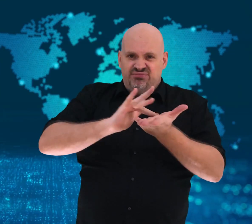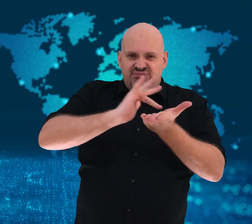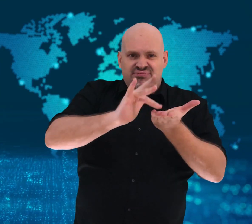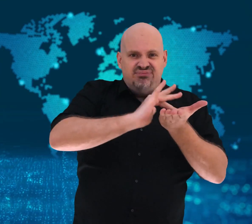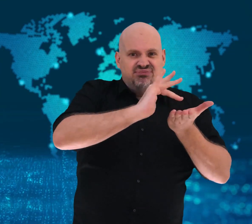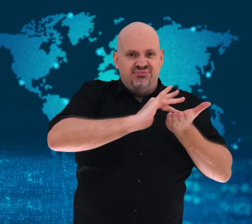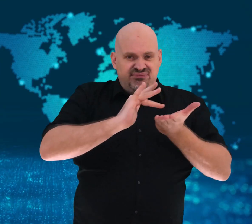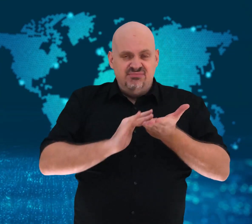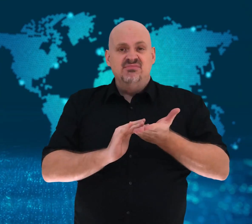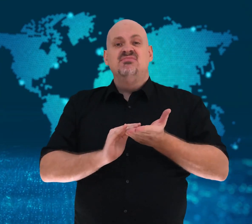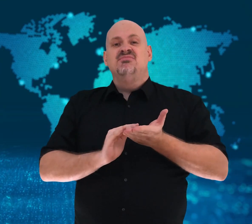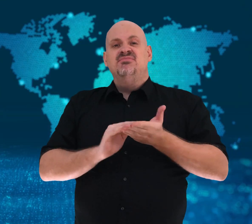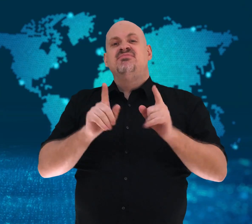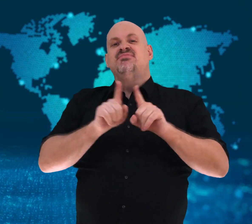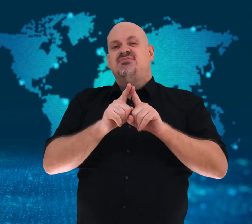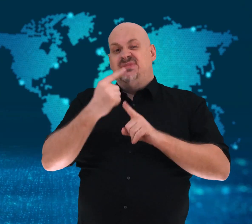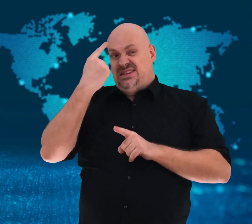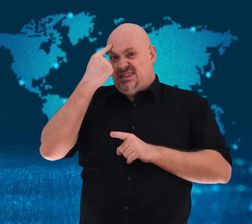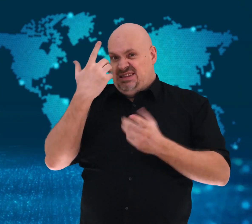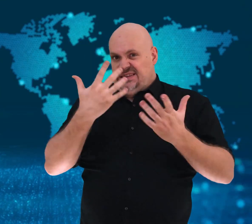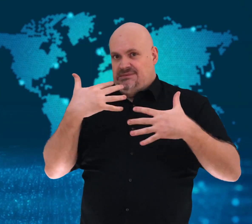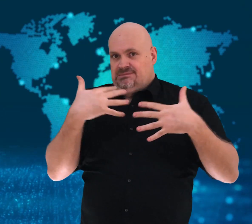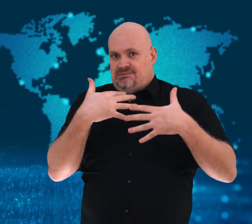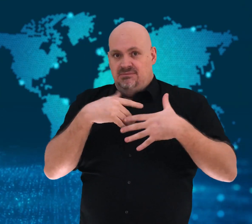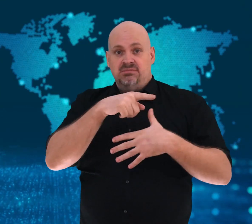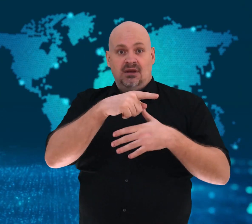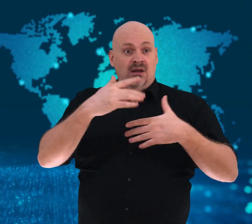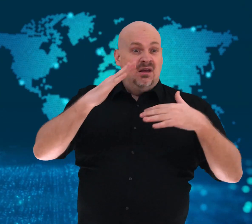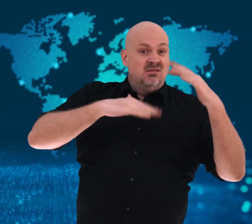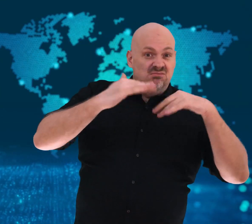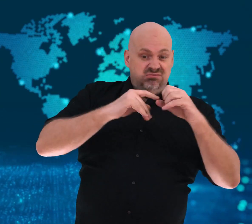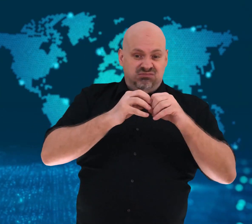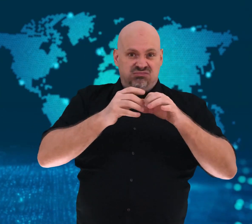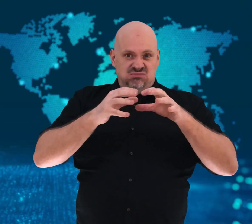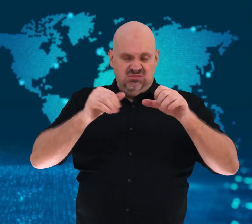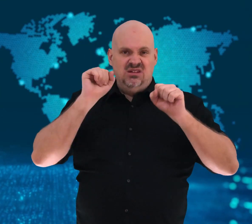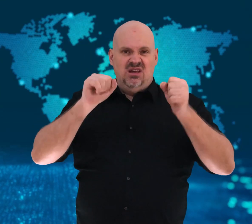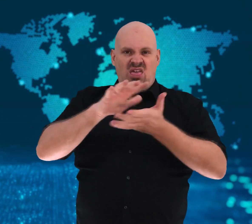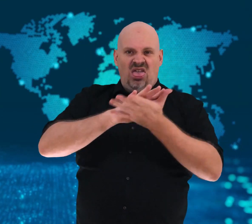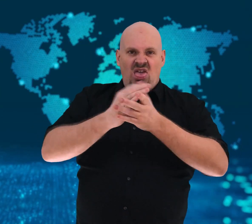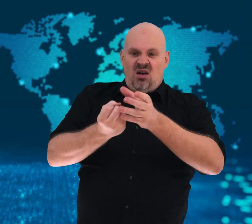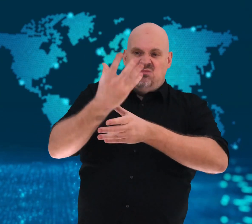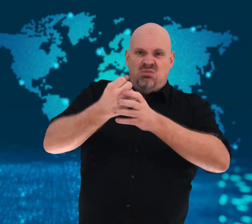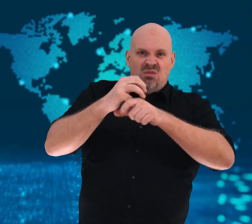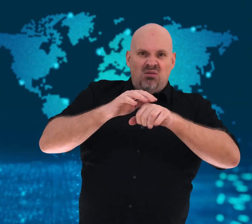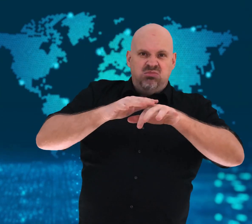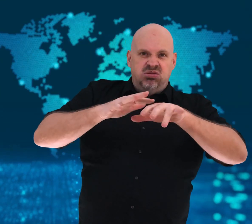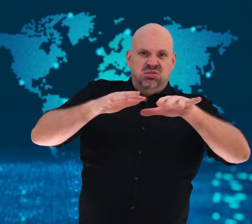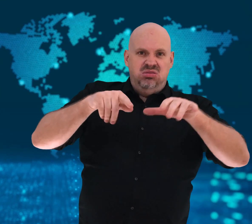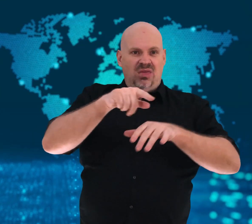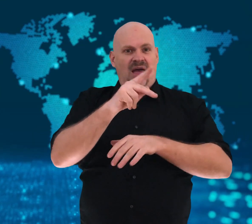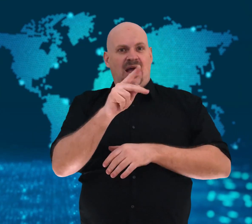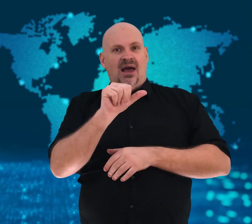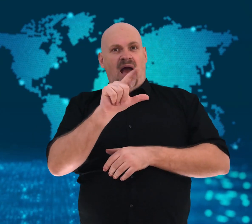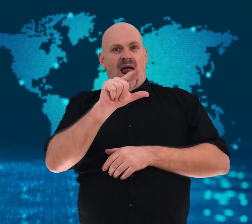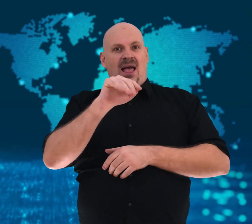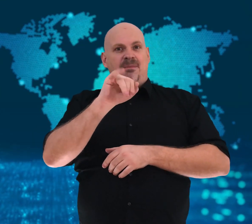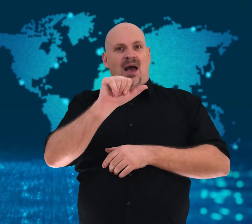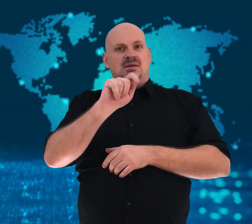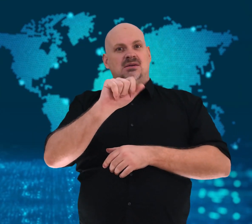They fear the move will bring pollution to Kalimantan.